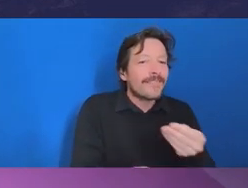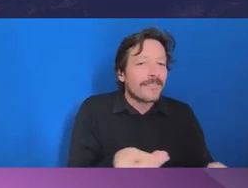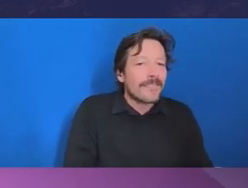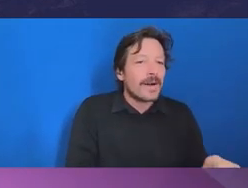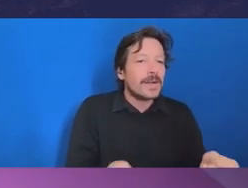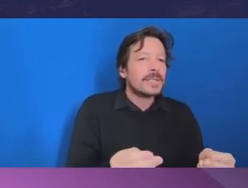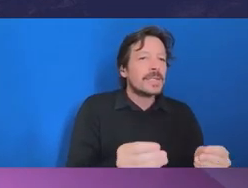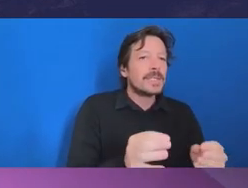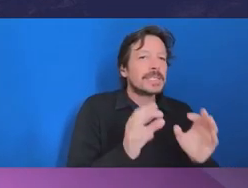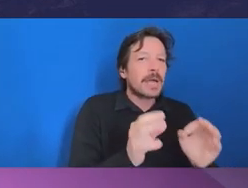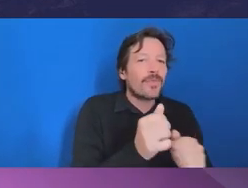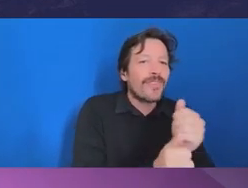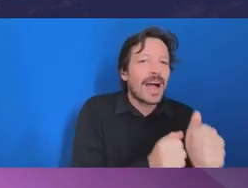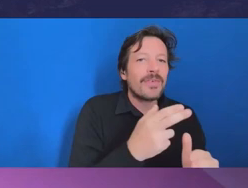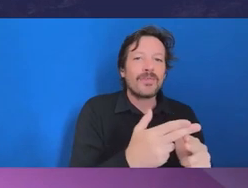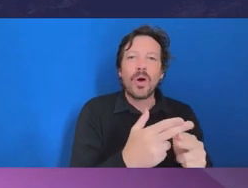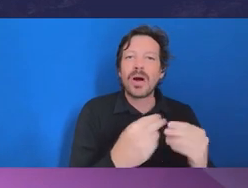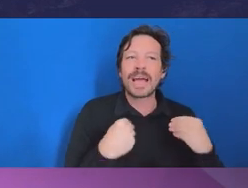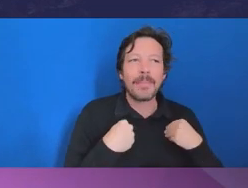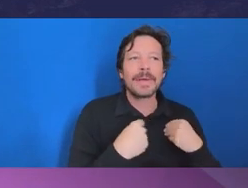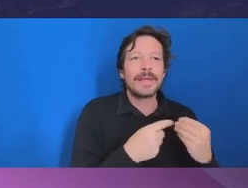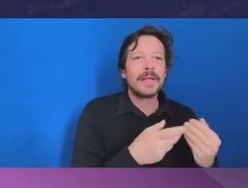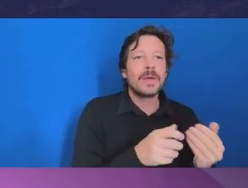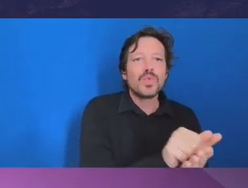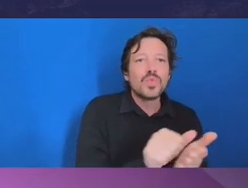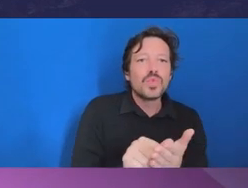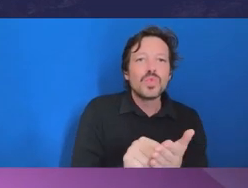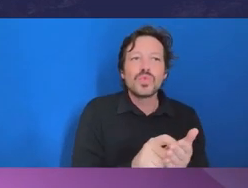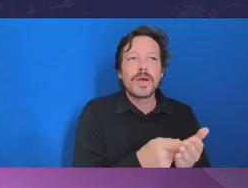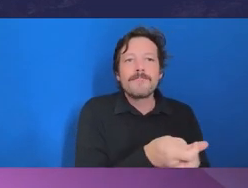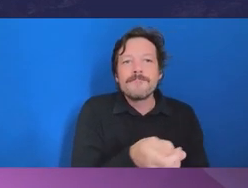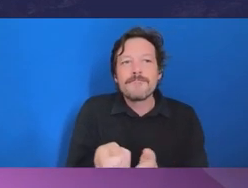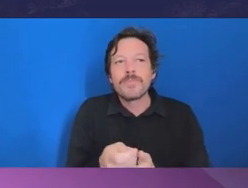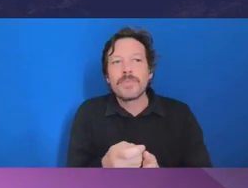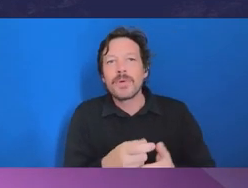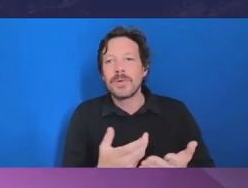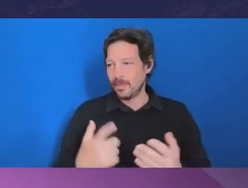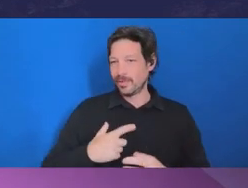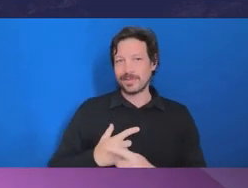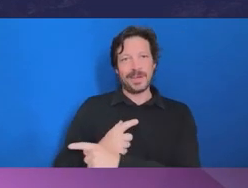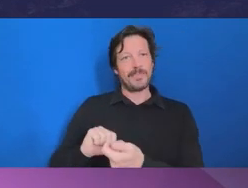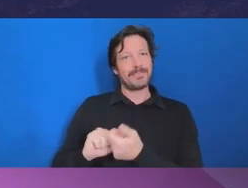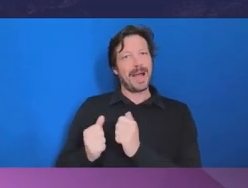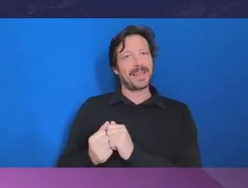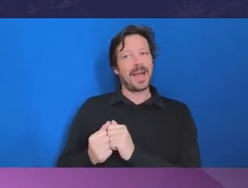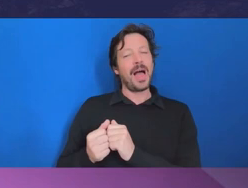in which he had an interest through his partner, who holds a very senior position in that company.